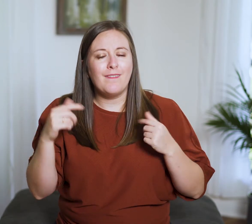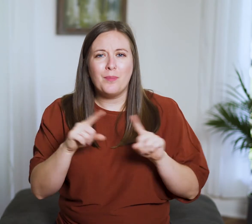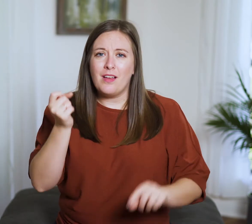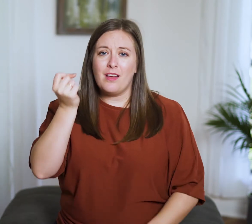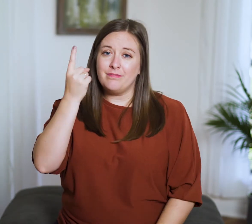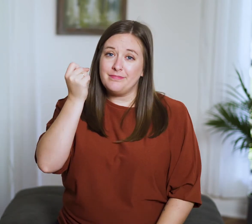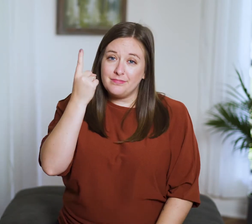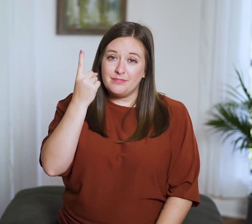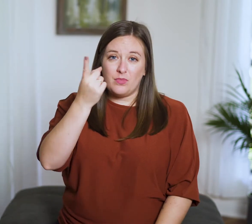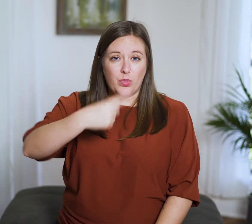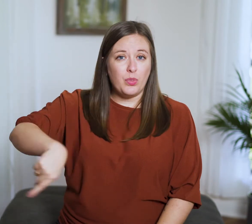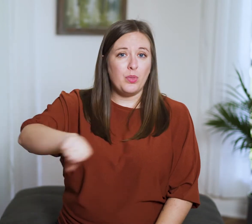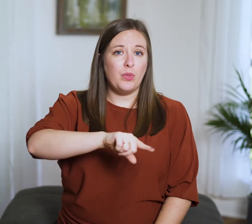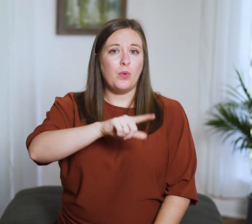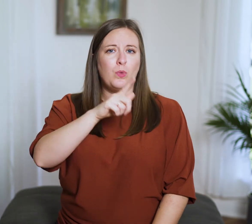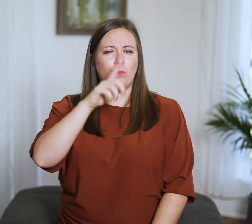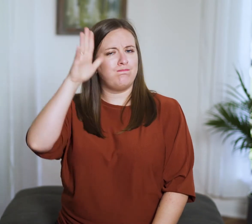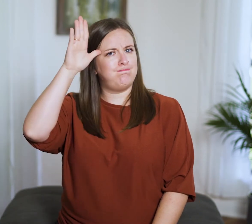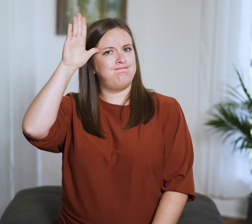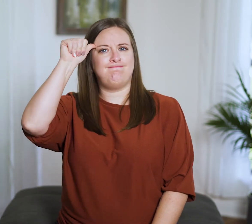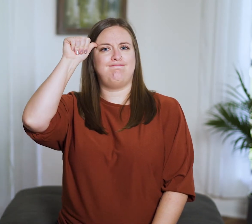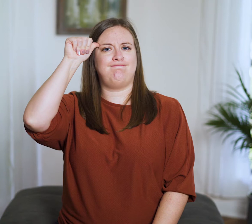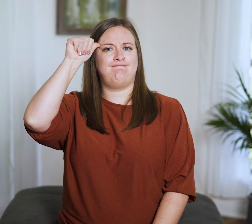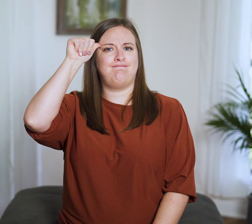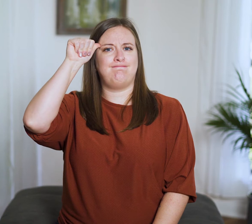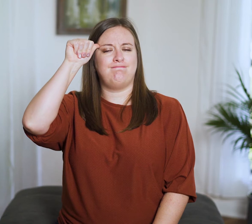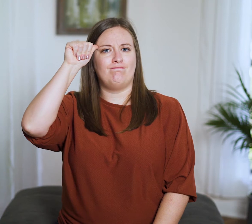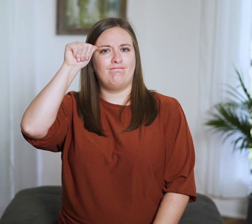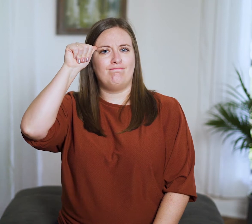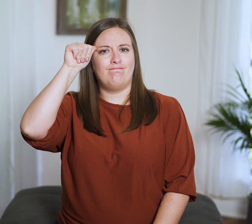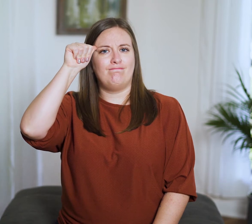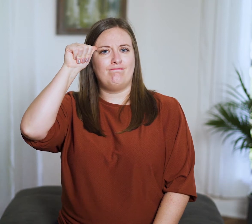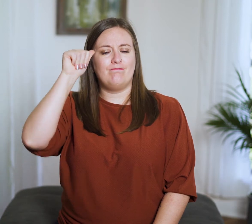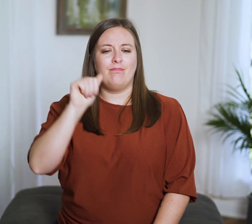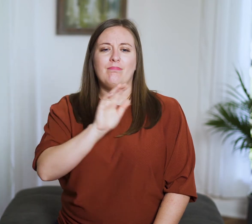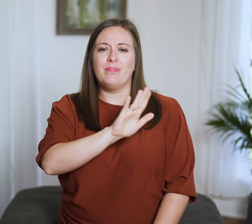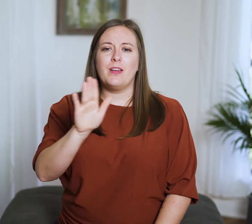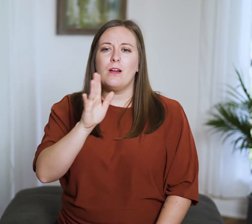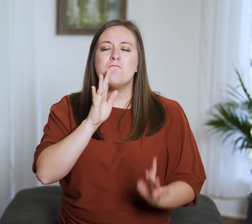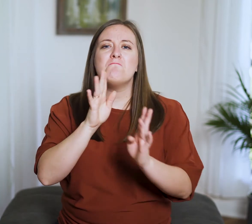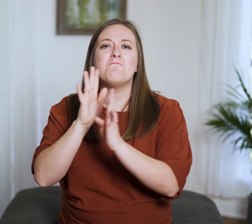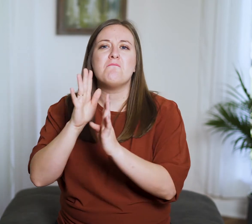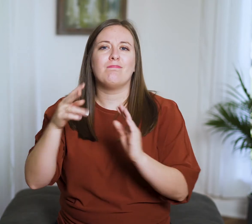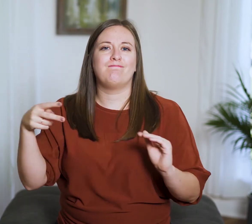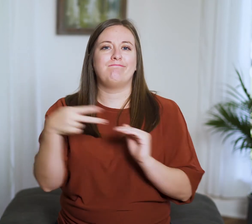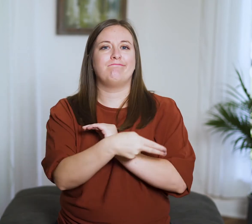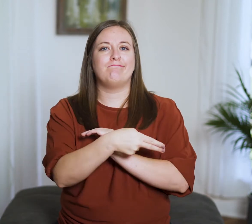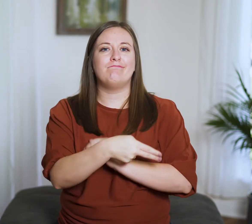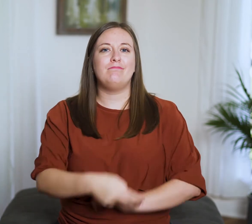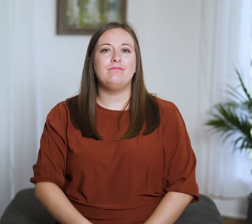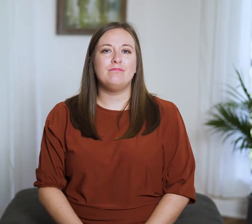but the perverse tongue will be cut off.